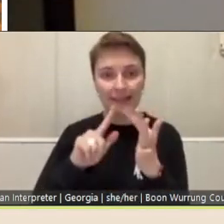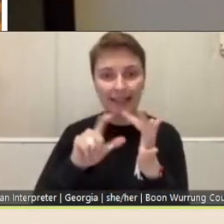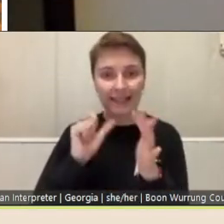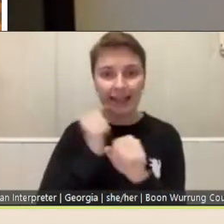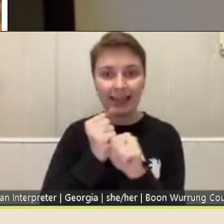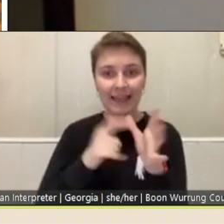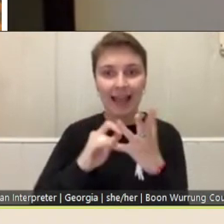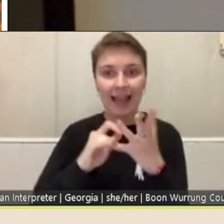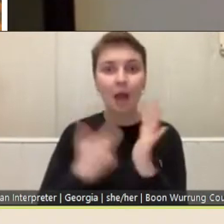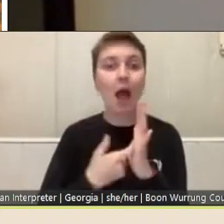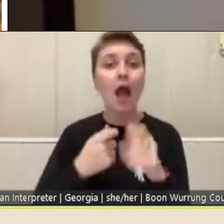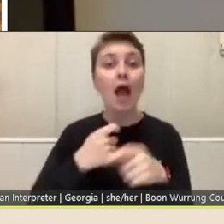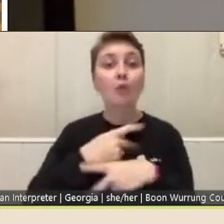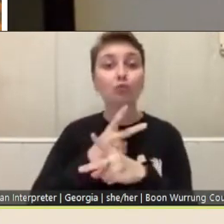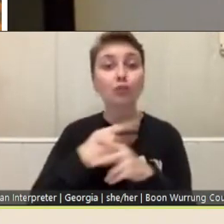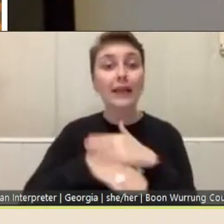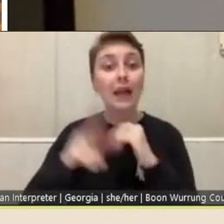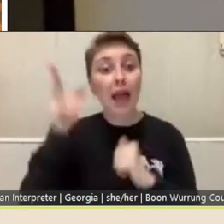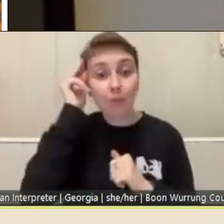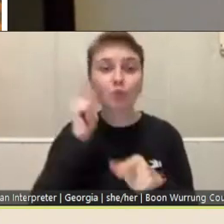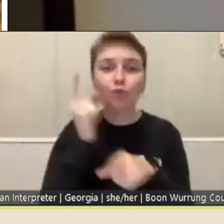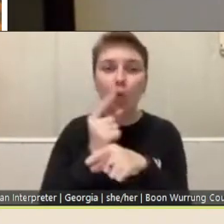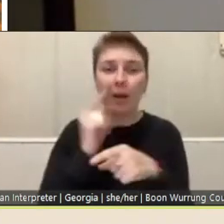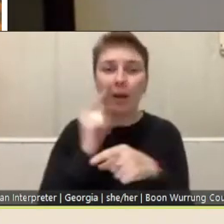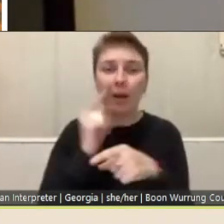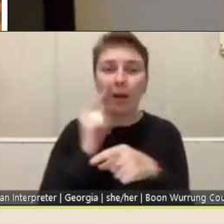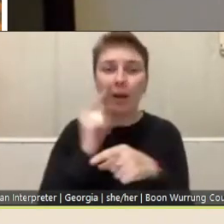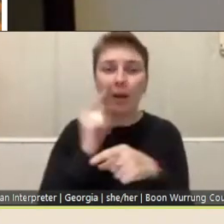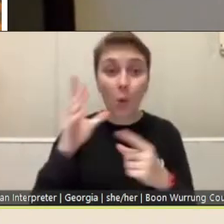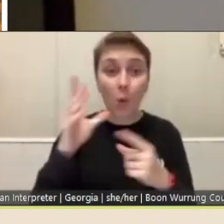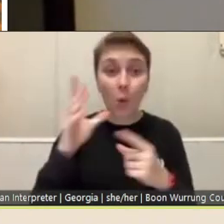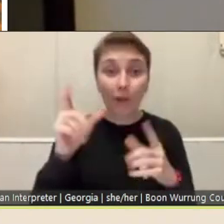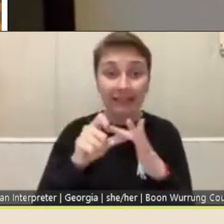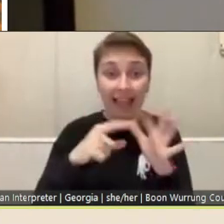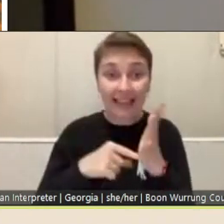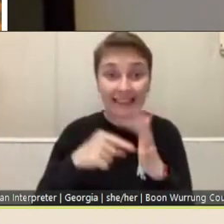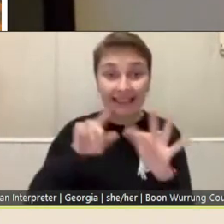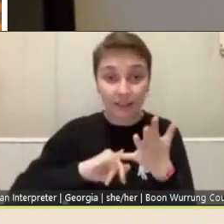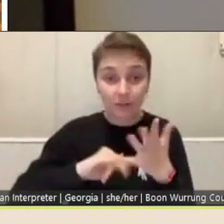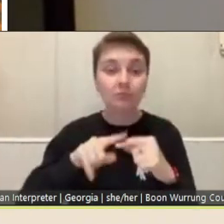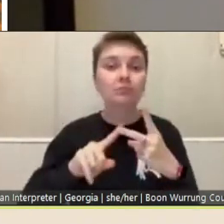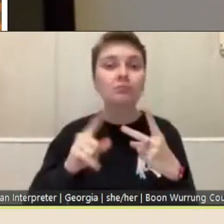through some of the important dates and talk about some of the library's fellowships and the criteria